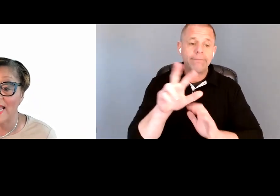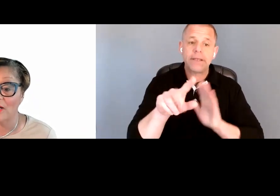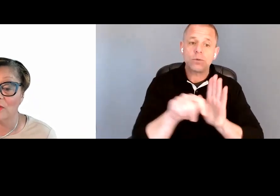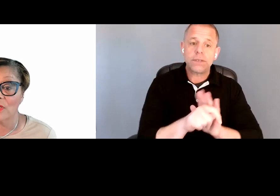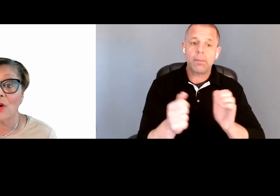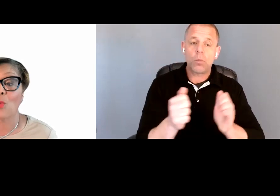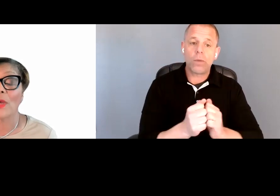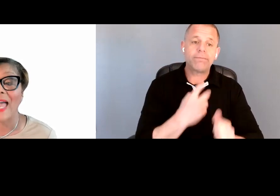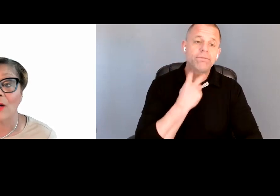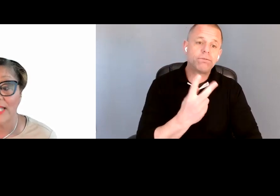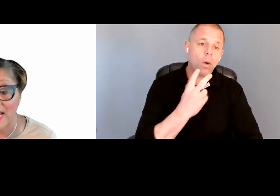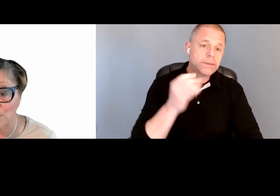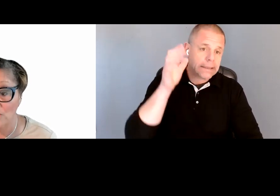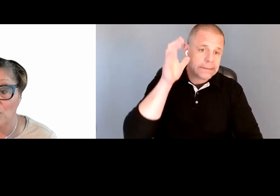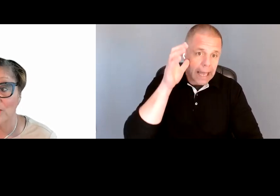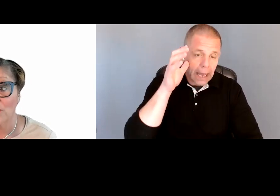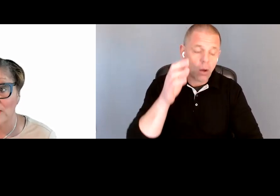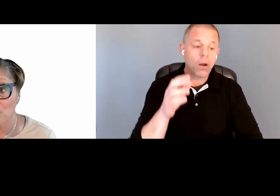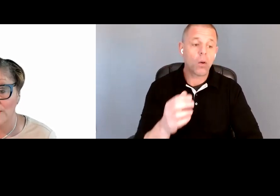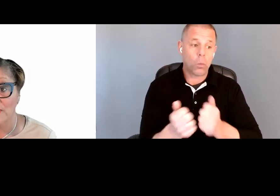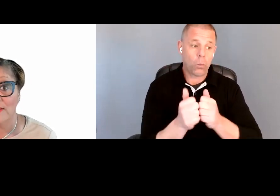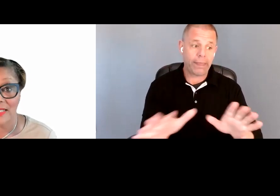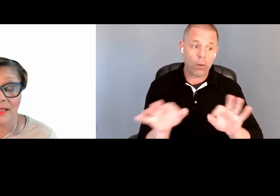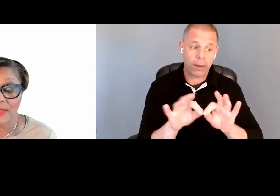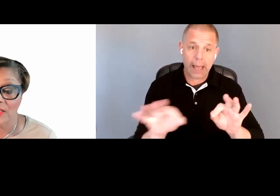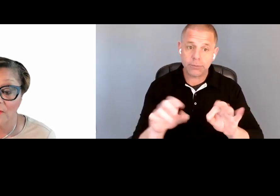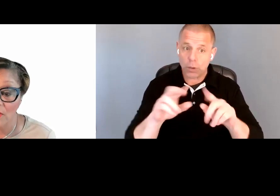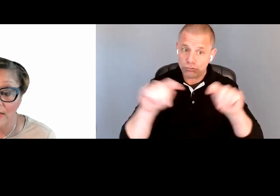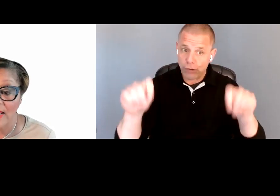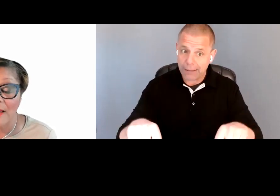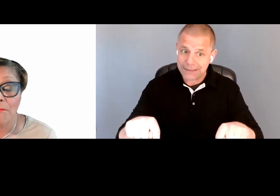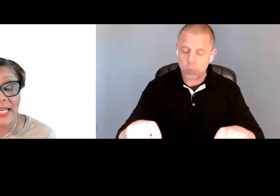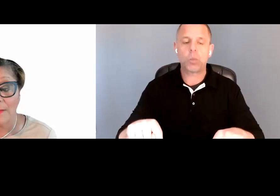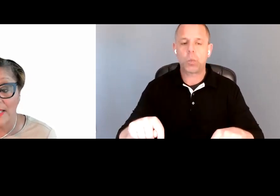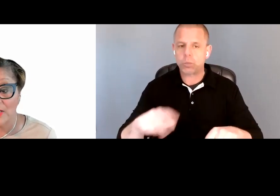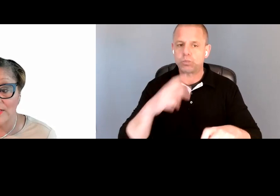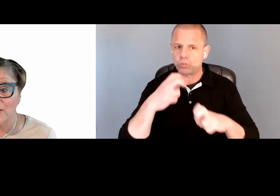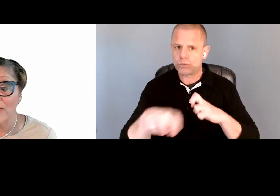sounds, without captions or transcripts. That's going to be difficult. Media players that do